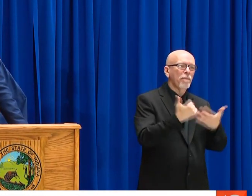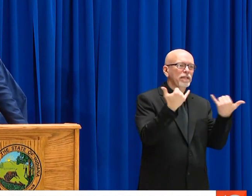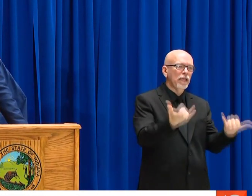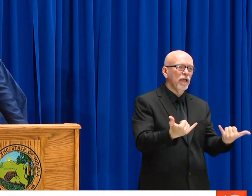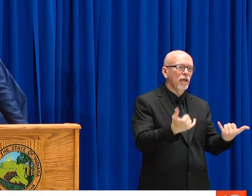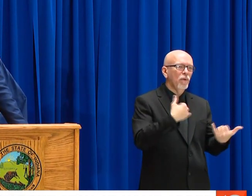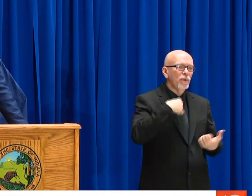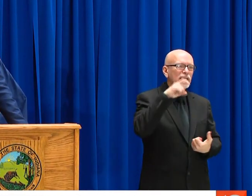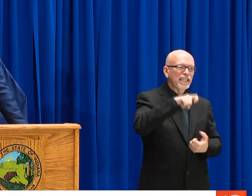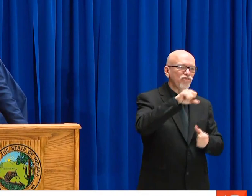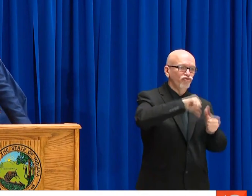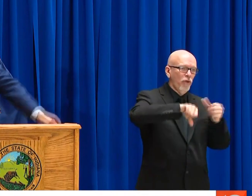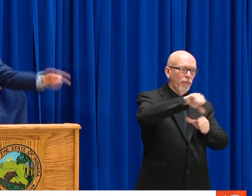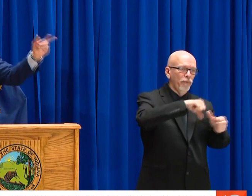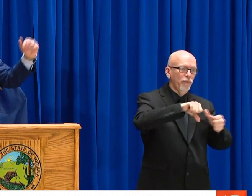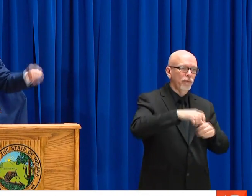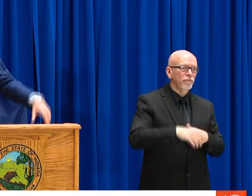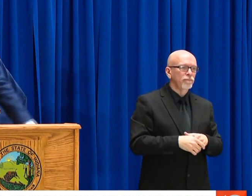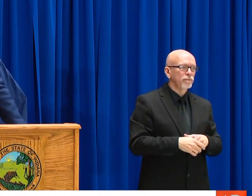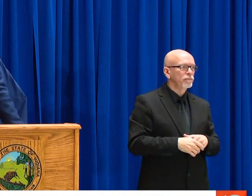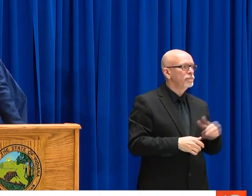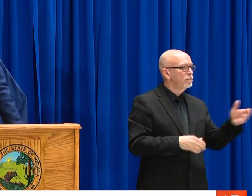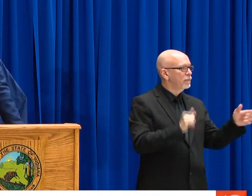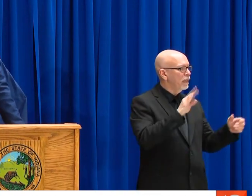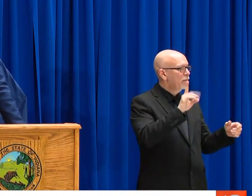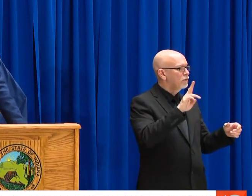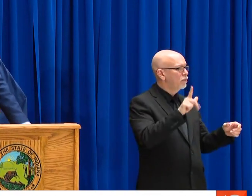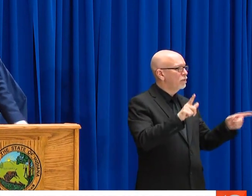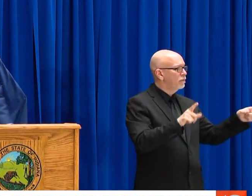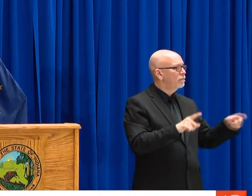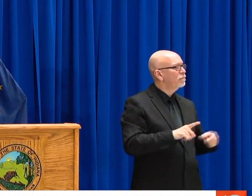POLITICAL GAMES, LIKE WE HAVE HERE IN THE STATE OF INDIANA,